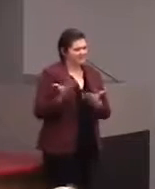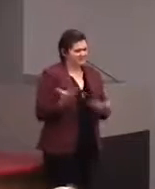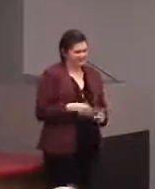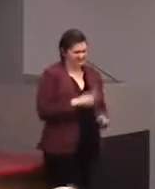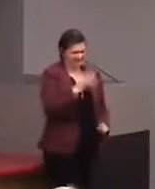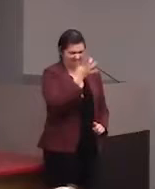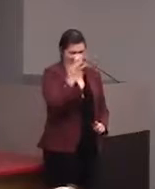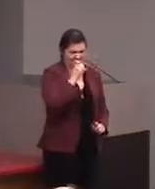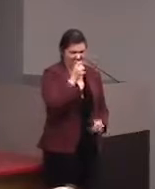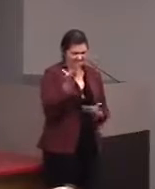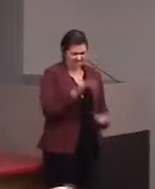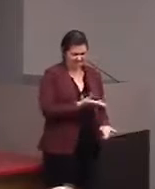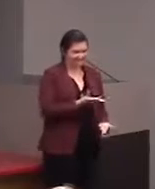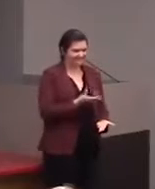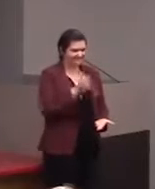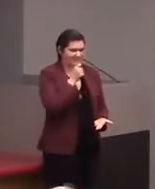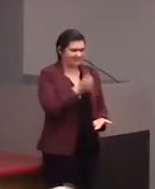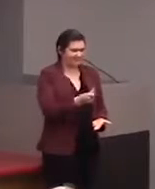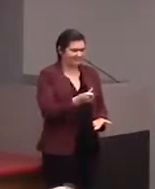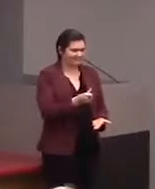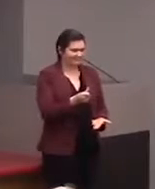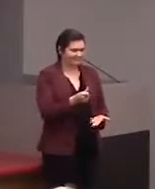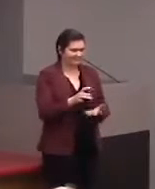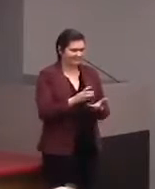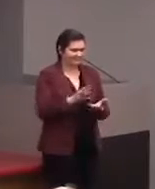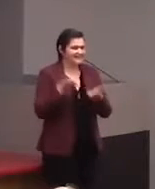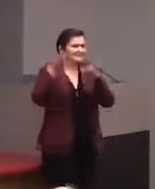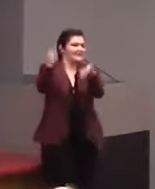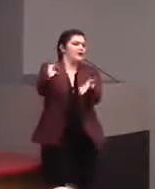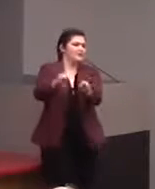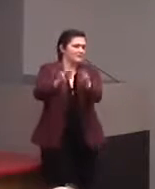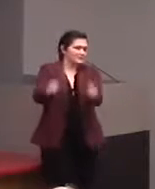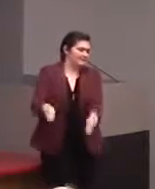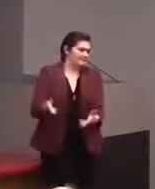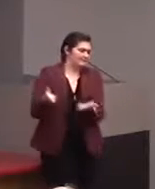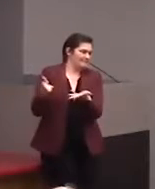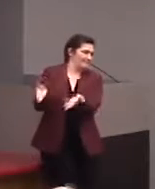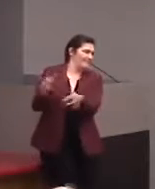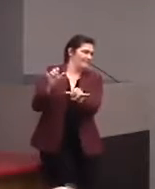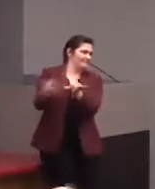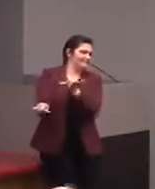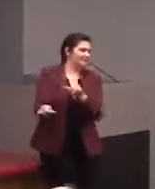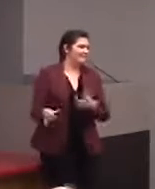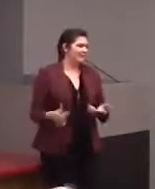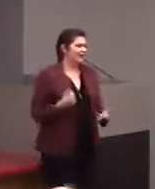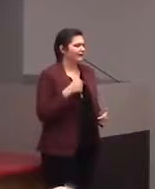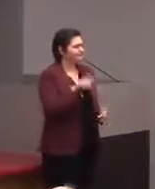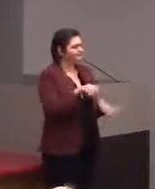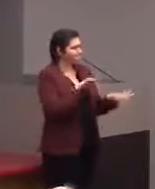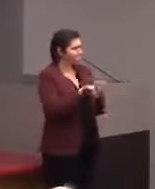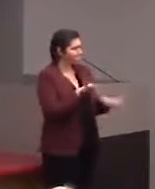but because it's in a museum I can't have it, so I'll do my best to explain it.